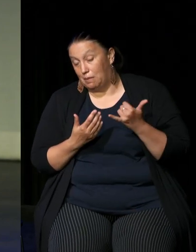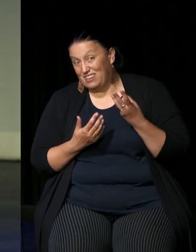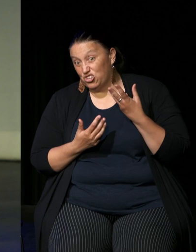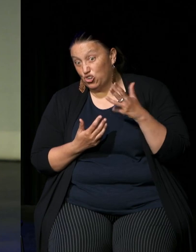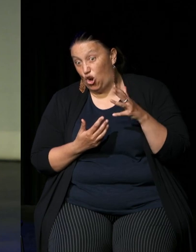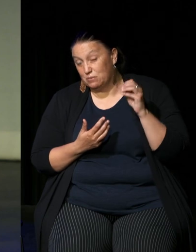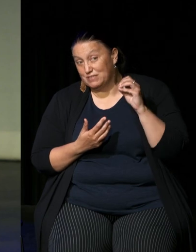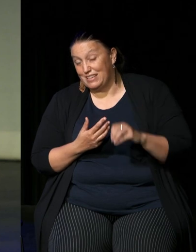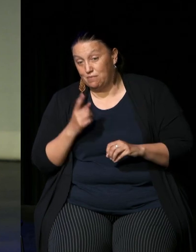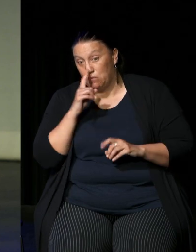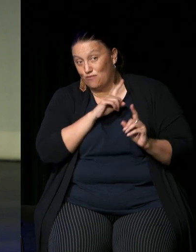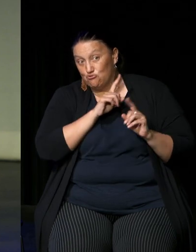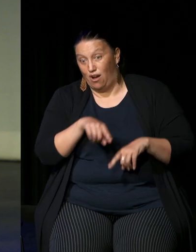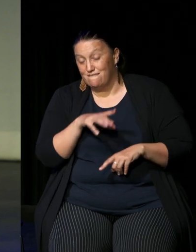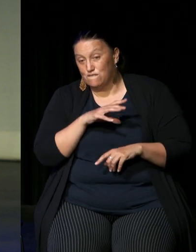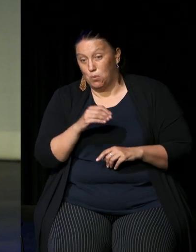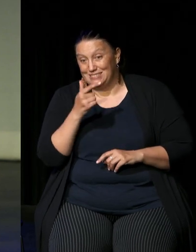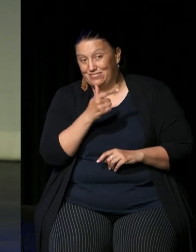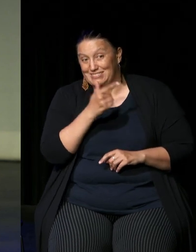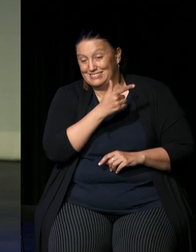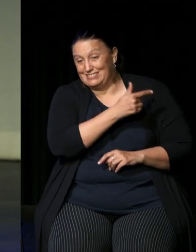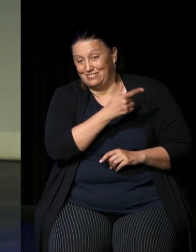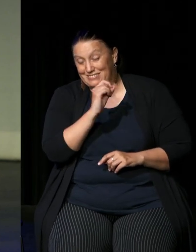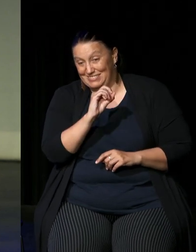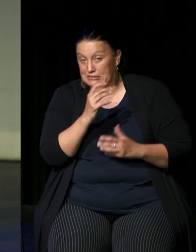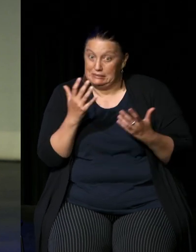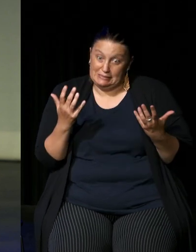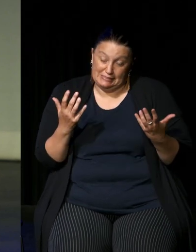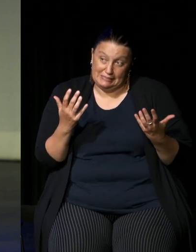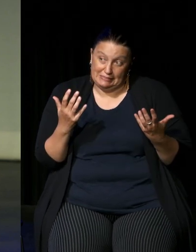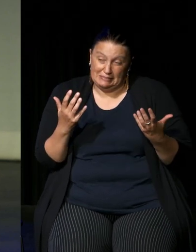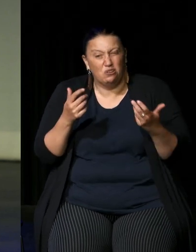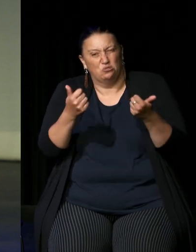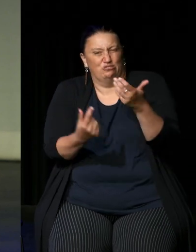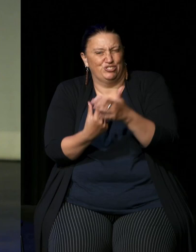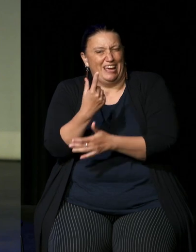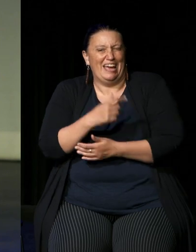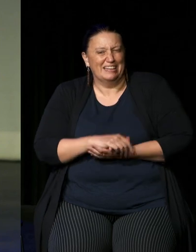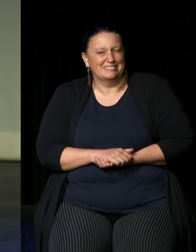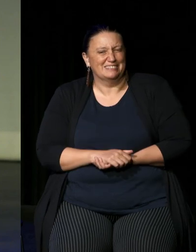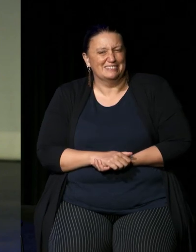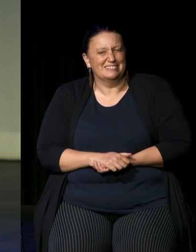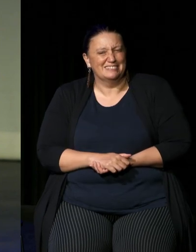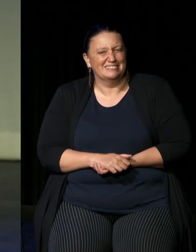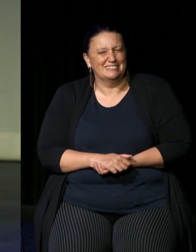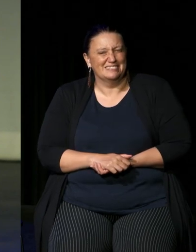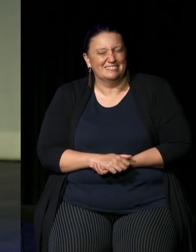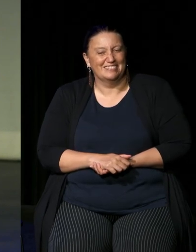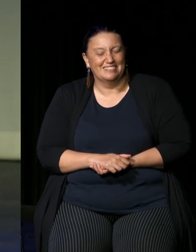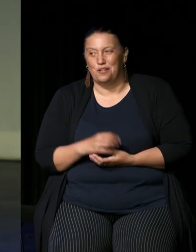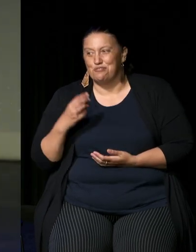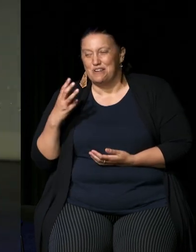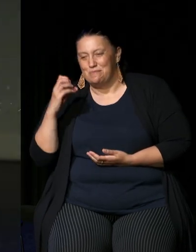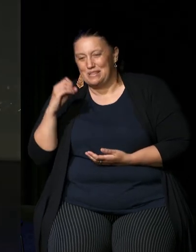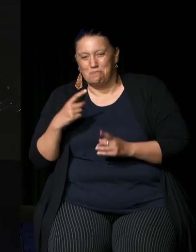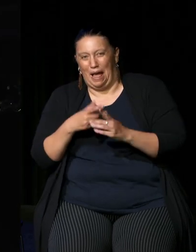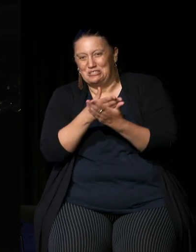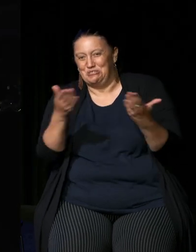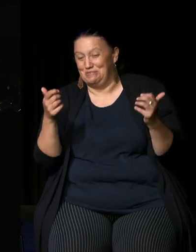here since 1770. I think we've got a pretty good chance to uh get this across the line big